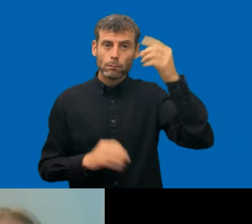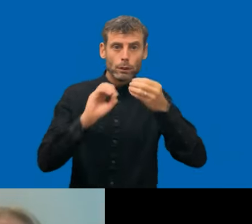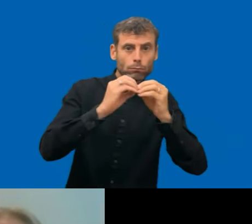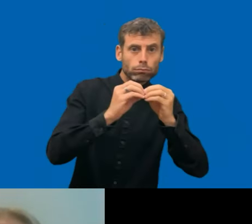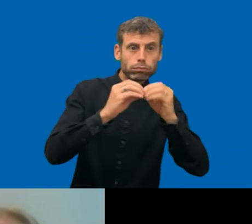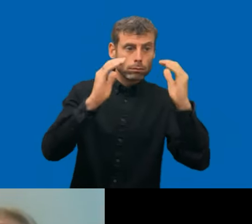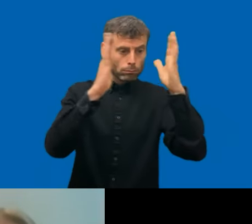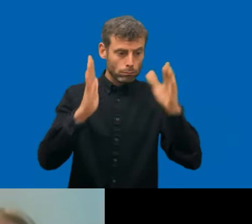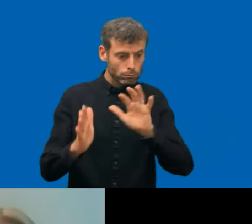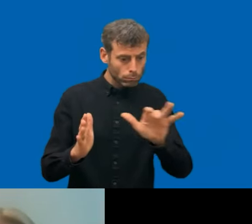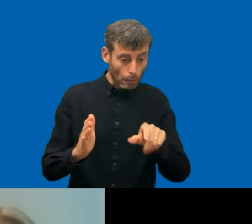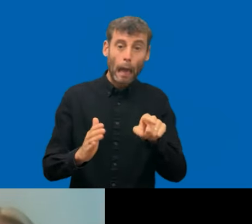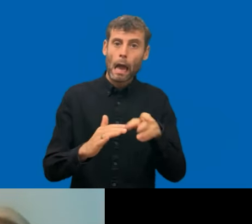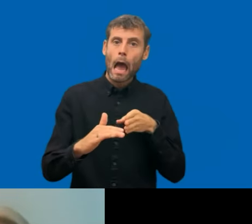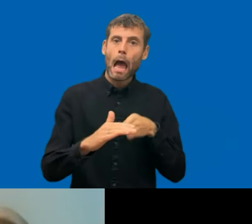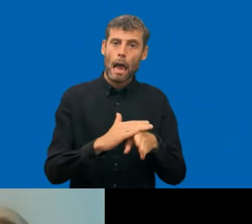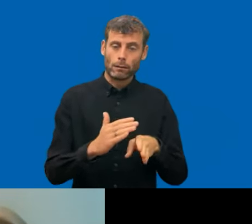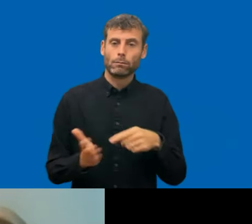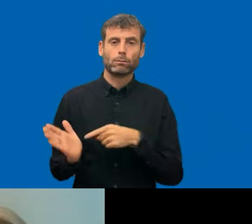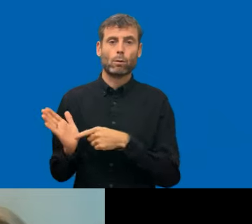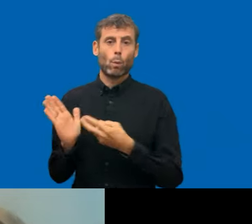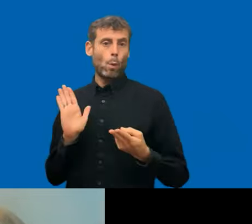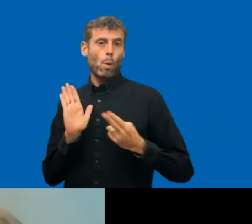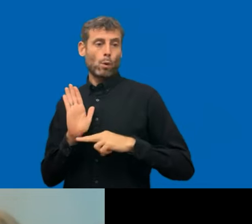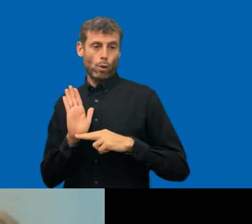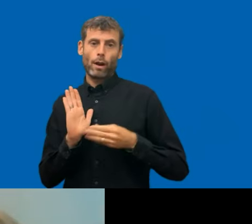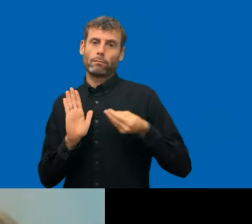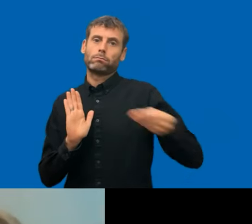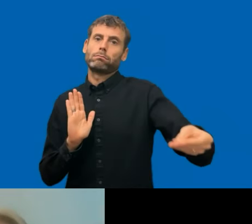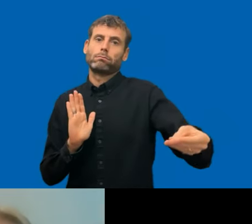website is not actually doing very well and it's actually not complying with the law,